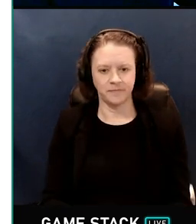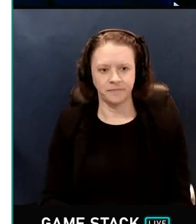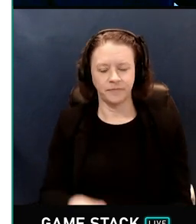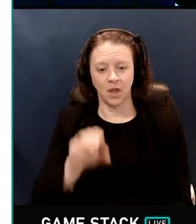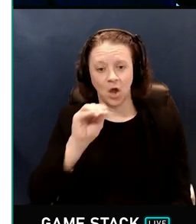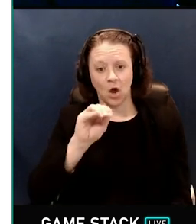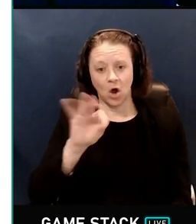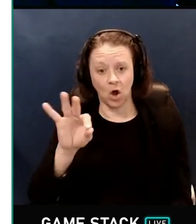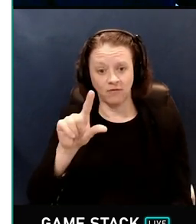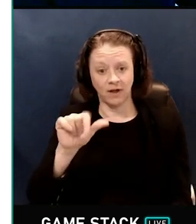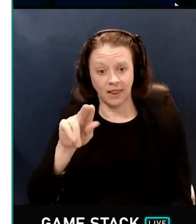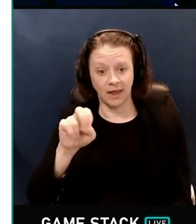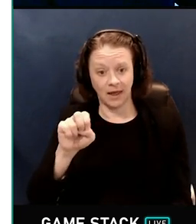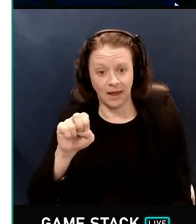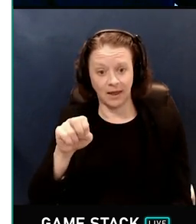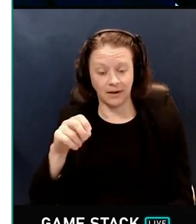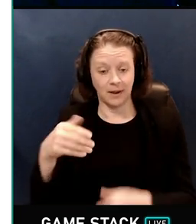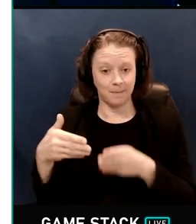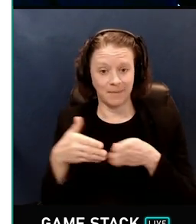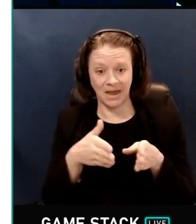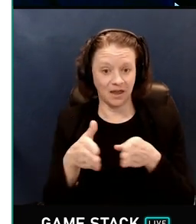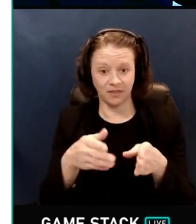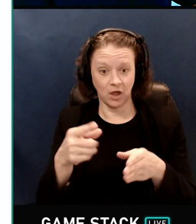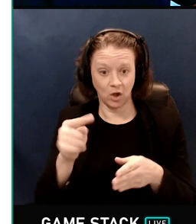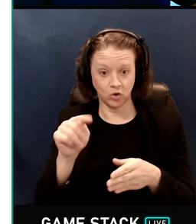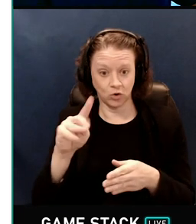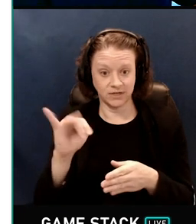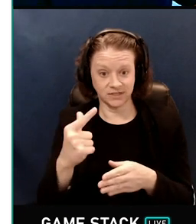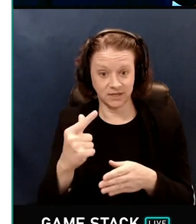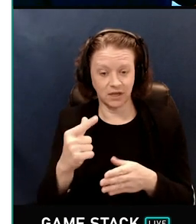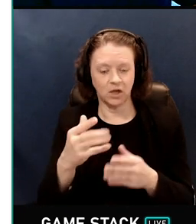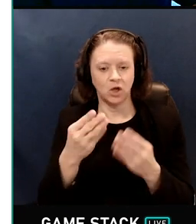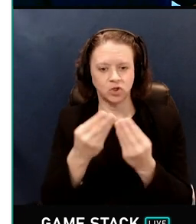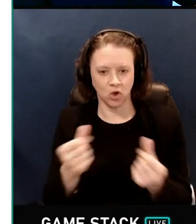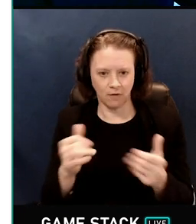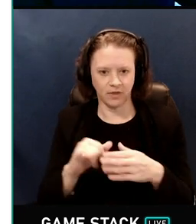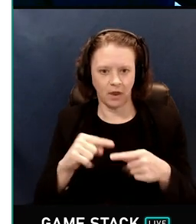Now offline path tracing solves this recursive problem by doing just that,